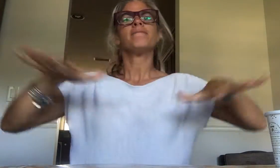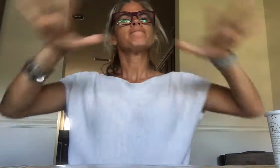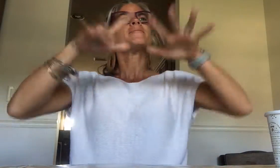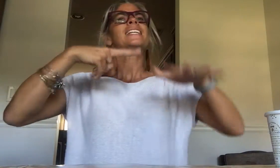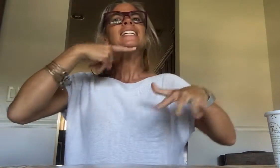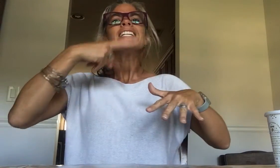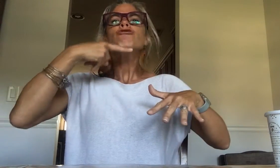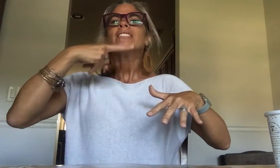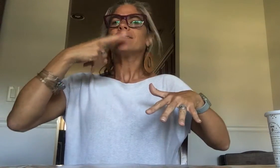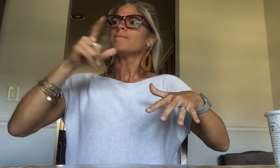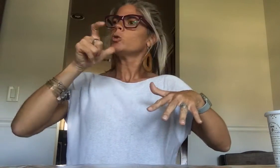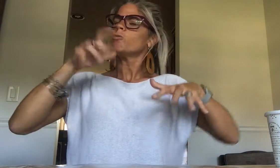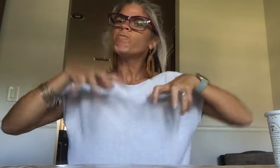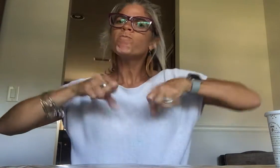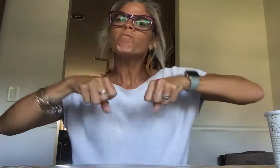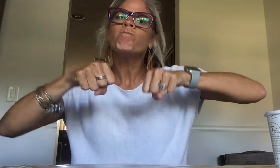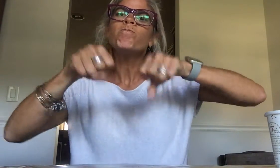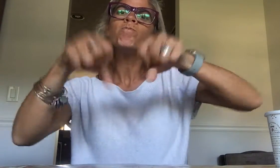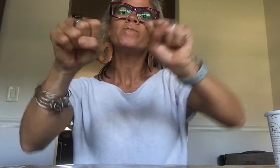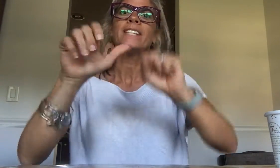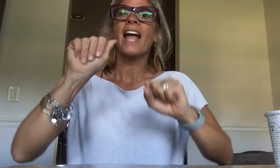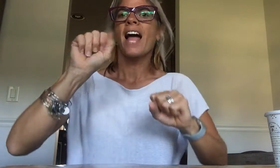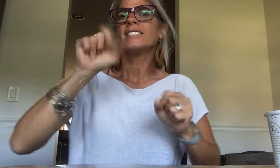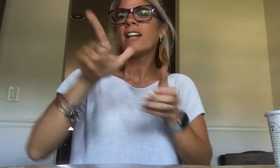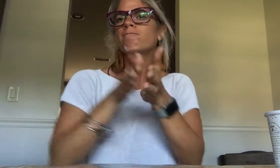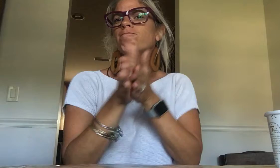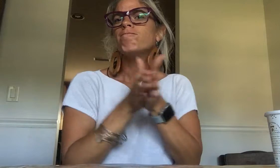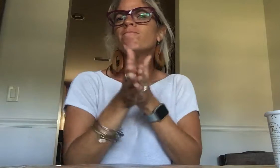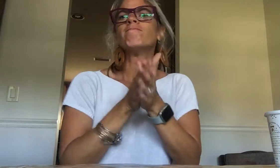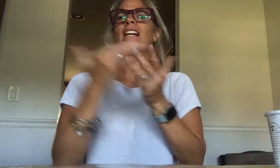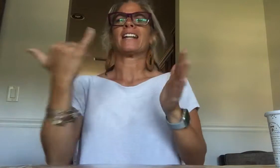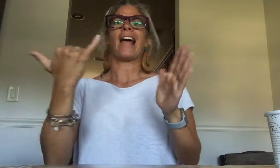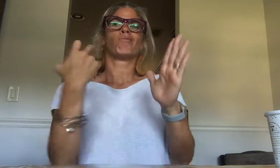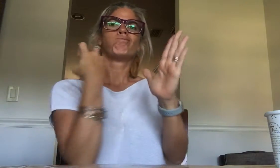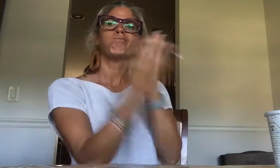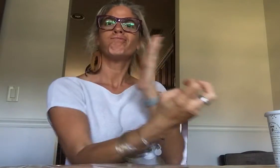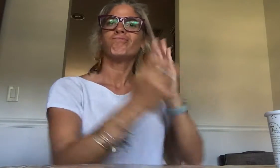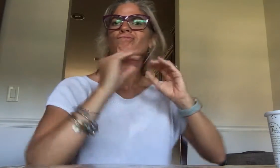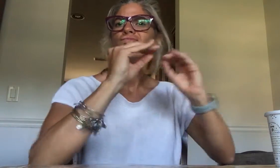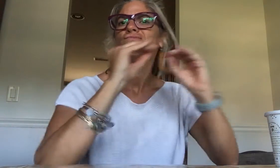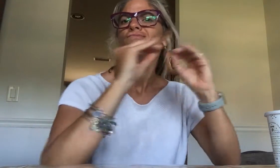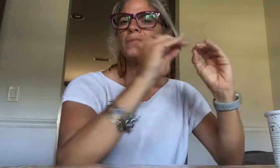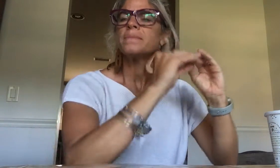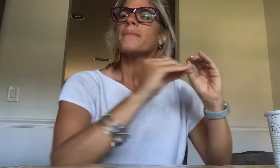Those who are Hearing (not Deaf), took the ASL courses, are impassioned, and are now immersing themselves in teaching